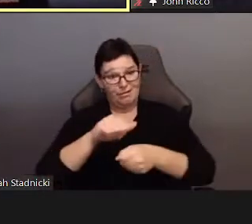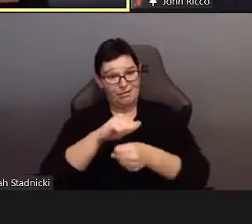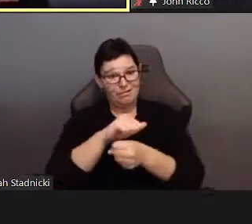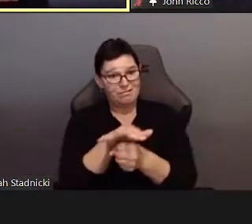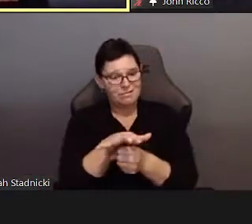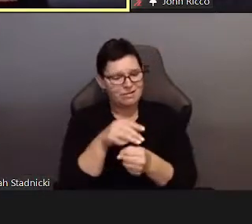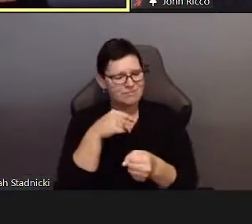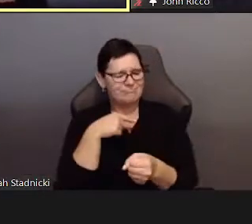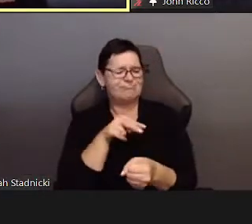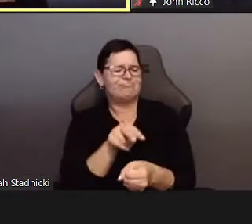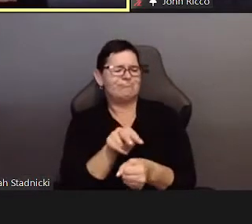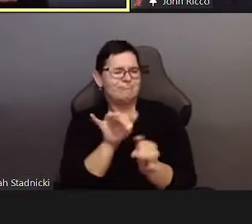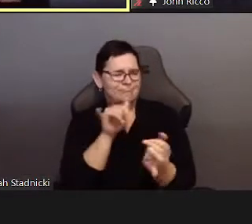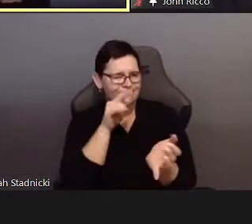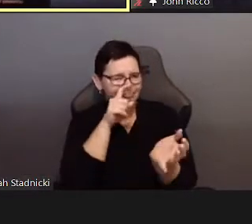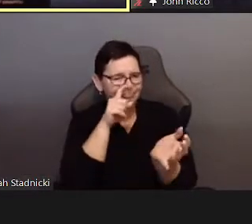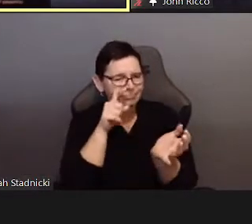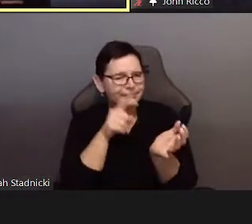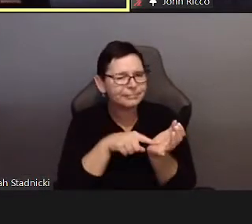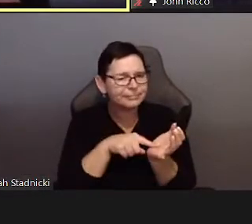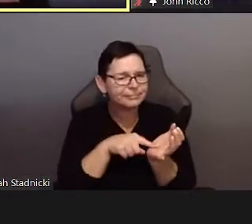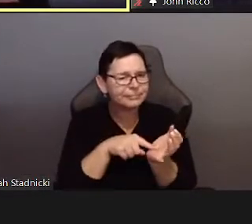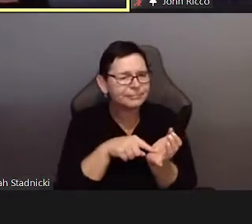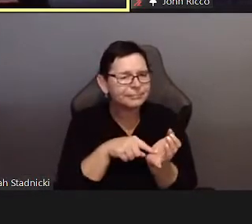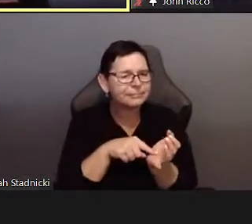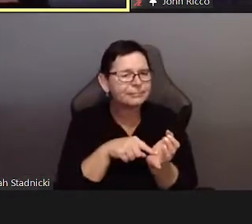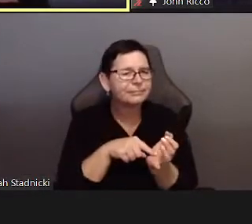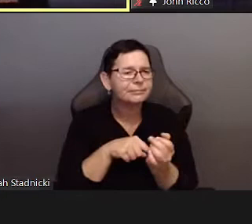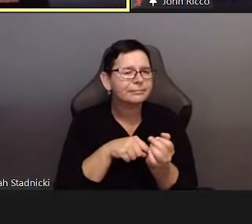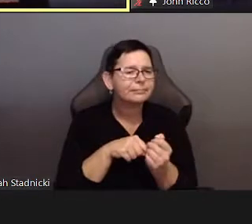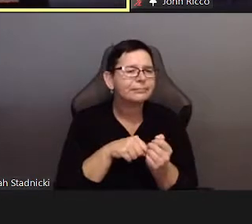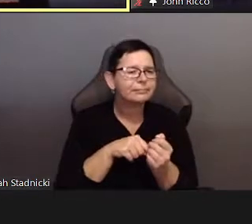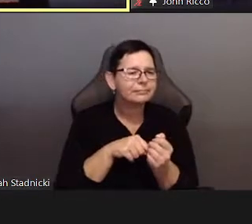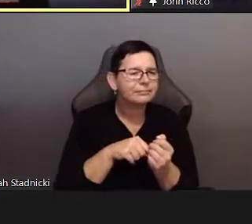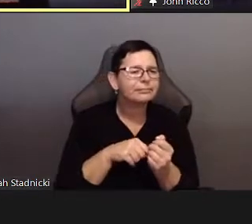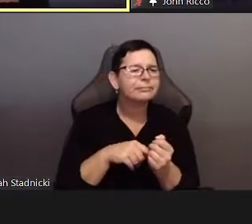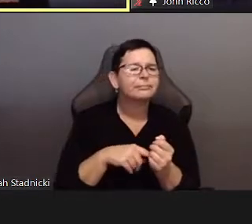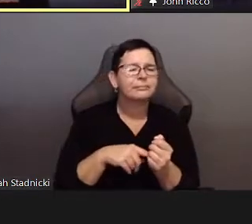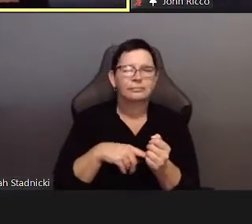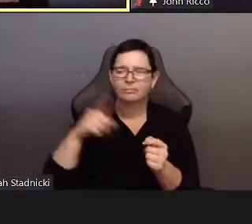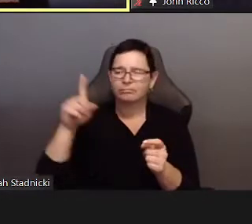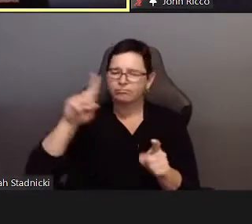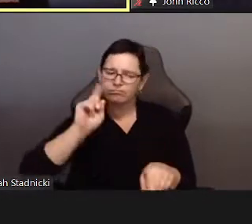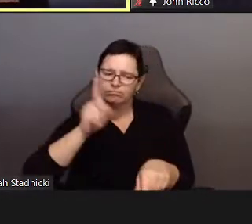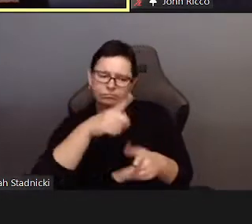I think pleasure is really interesting both in how it is at the core of how our life is structured but also it’s highly - it’s regulated in a highly neurotic way.